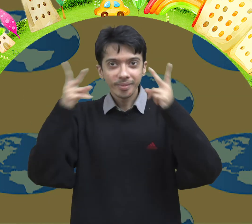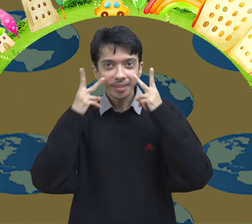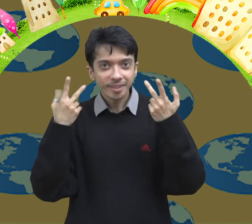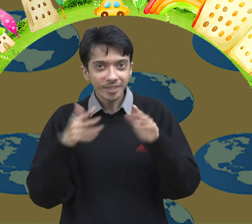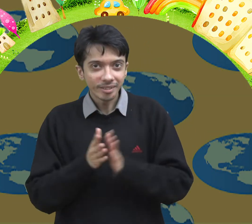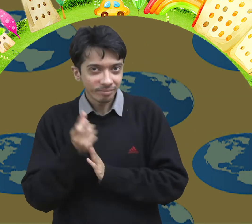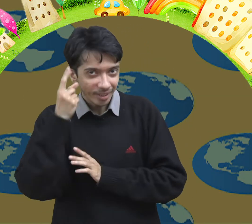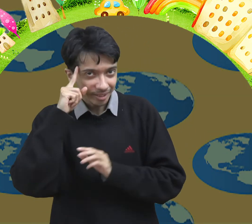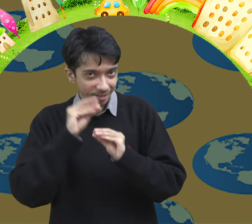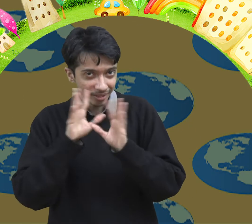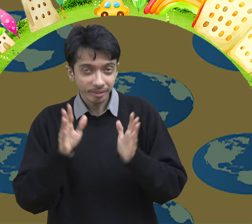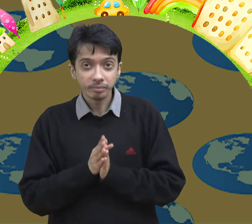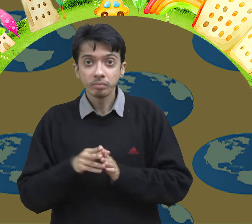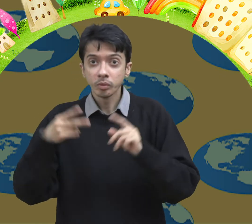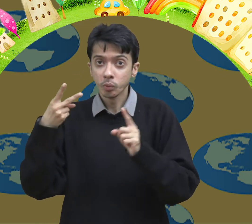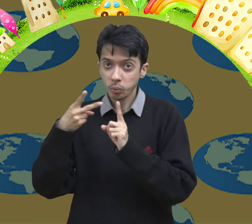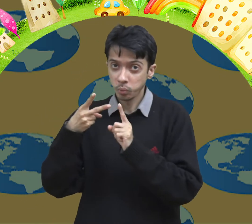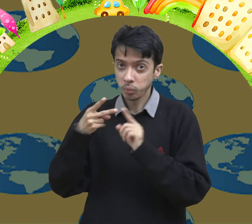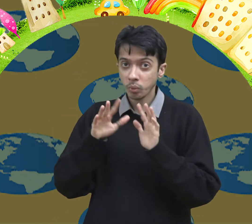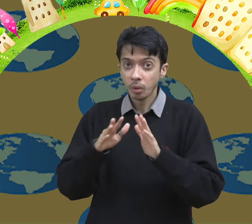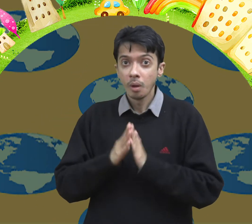Did you see that? I hope this is clear to you.